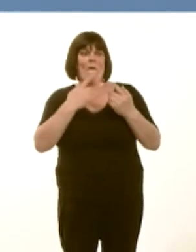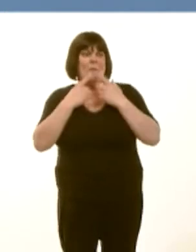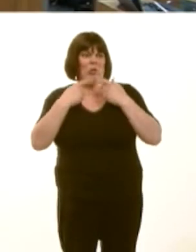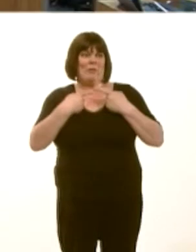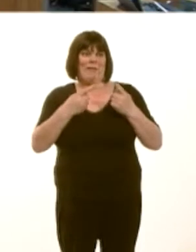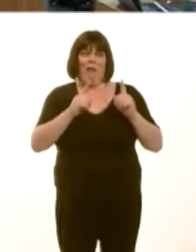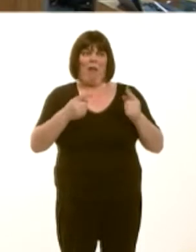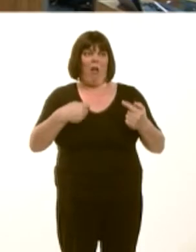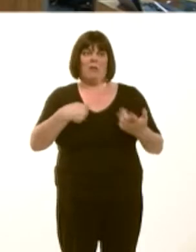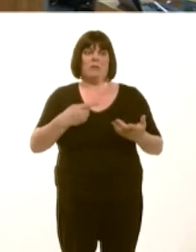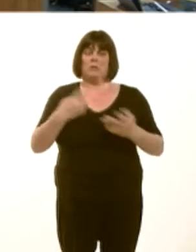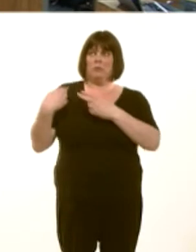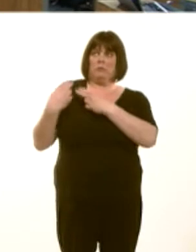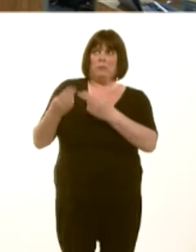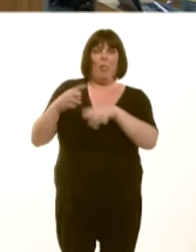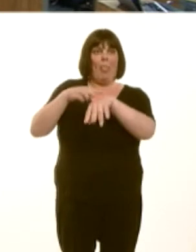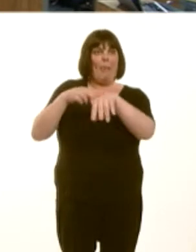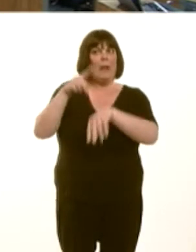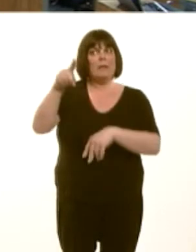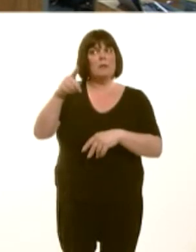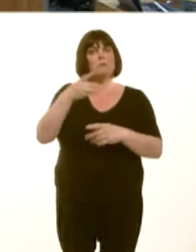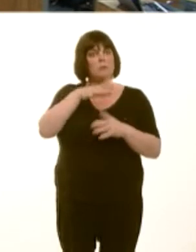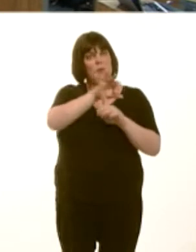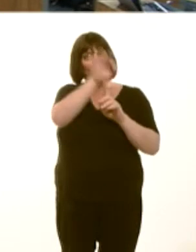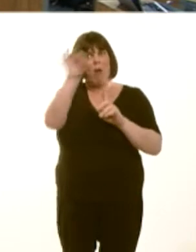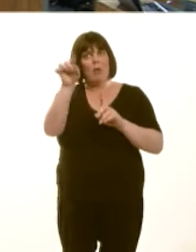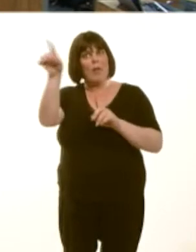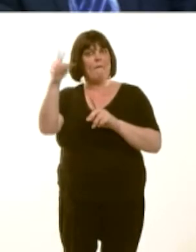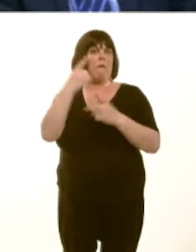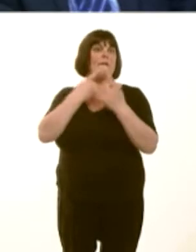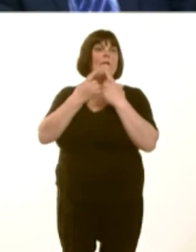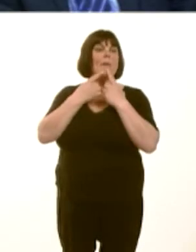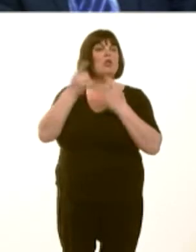It is a matter for the police to provide information about and, of course, given the fact there